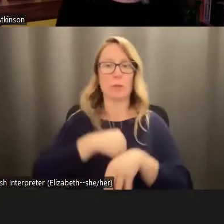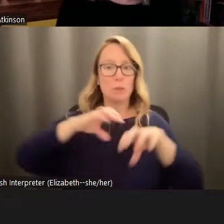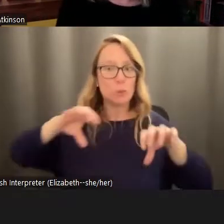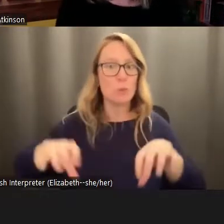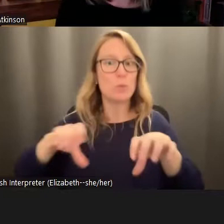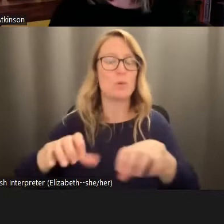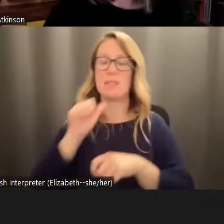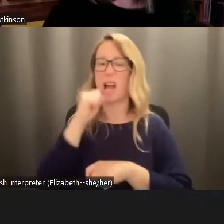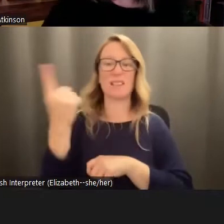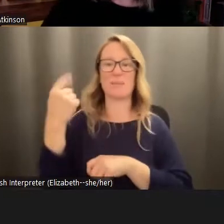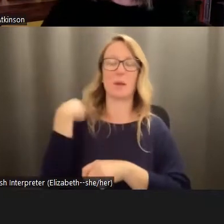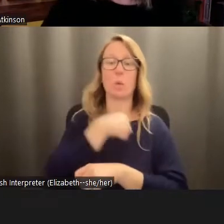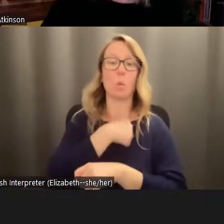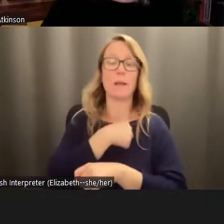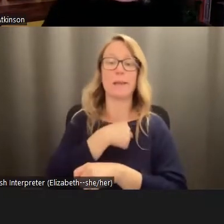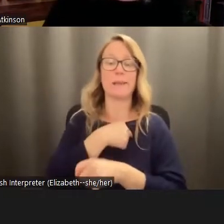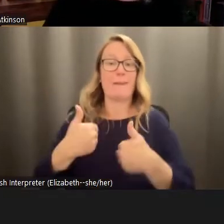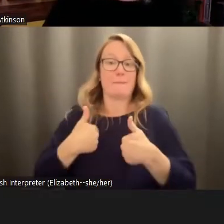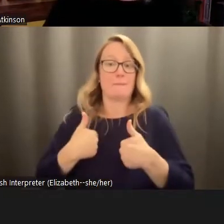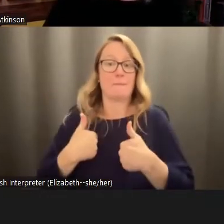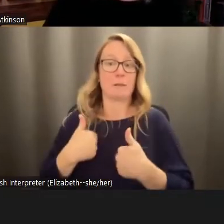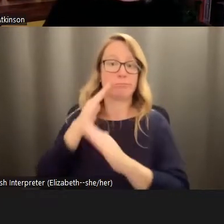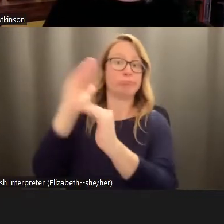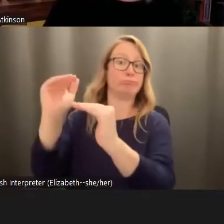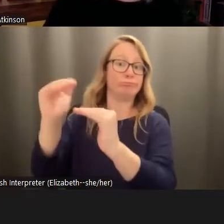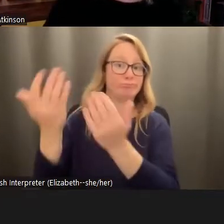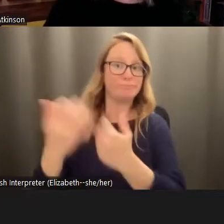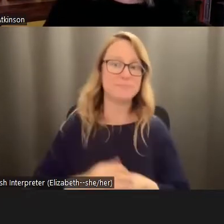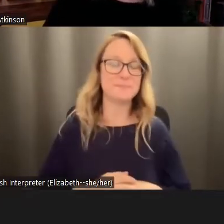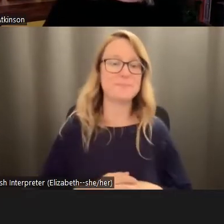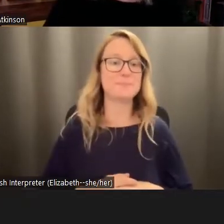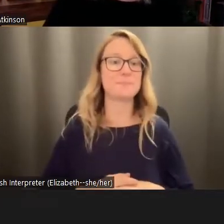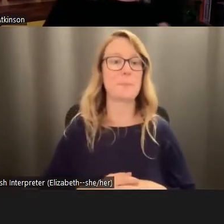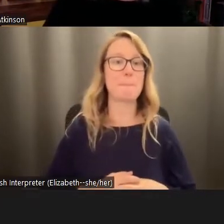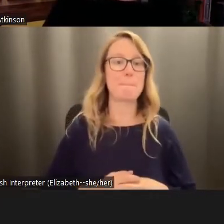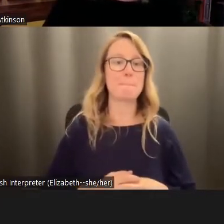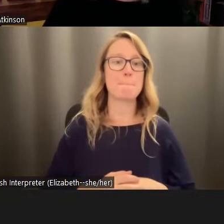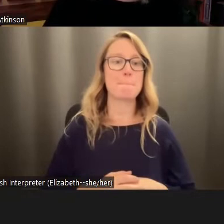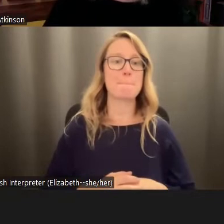something we we just get to have. So I'll this is my summary